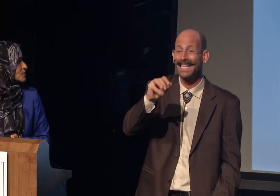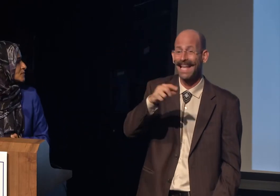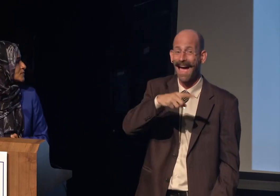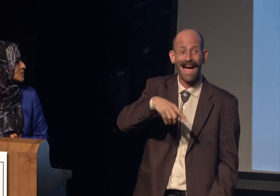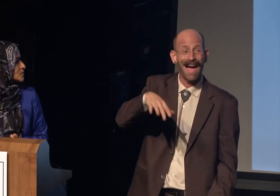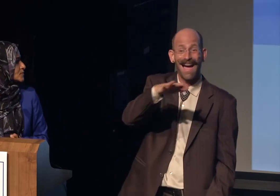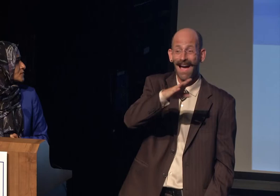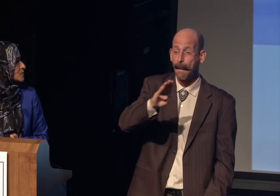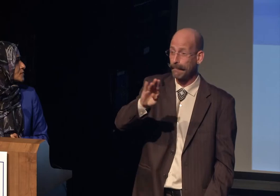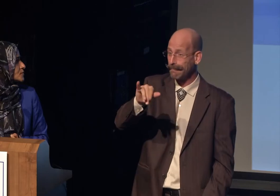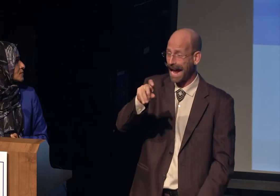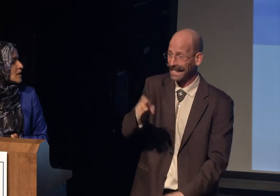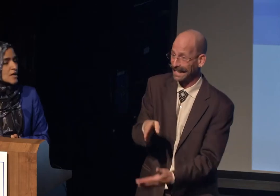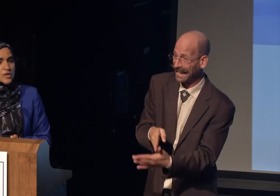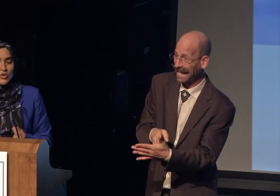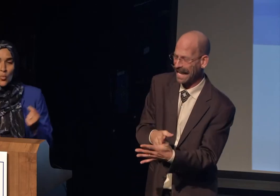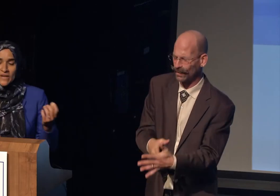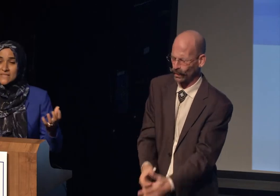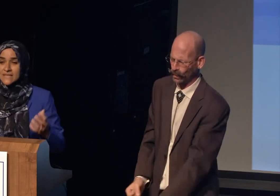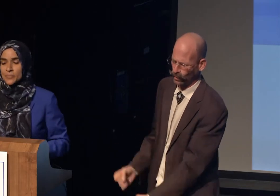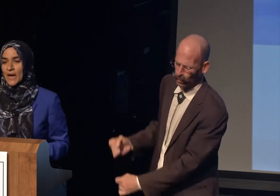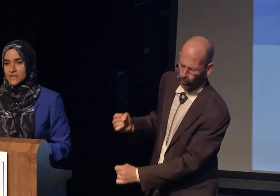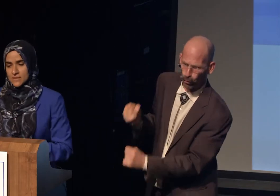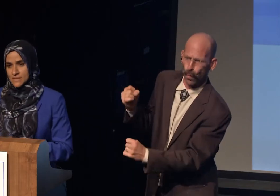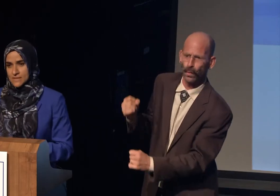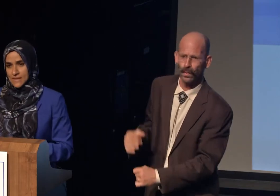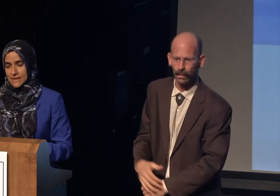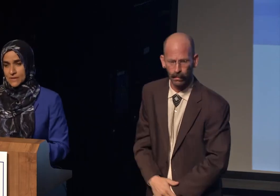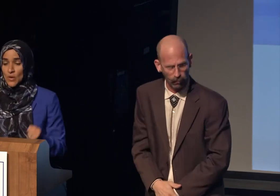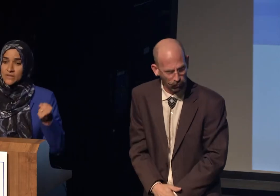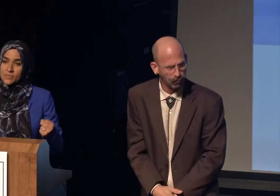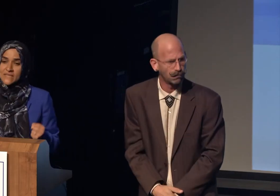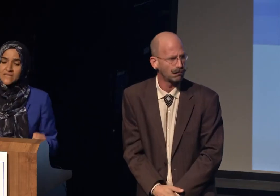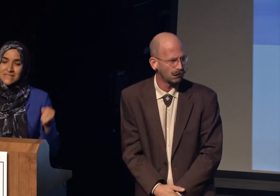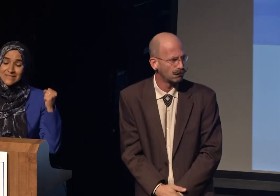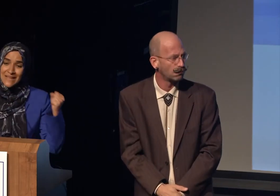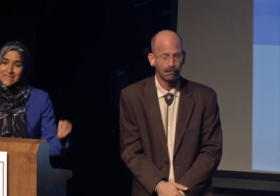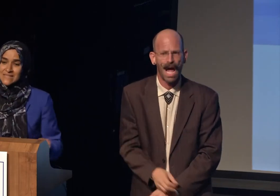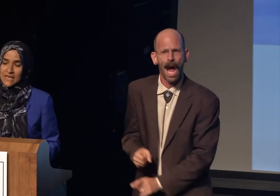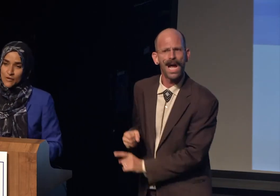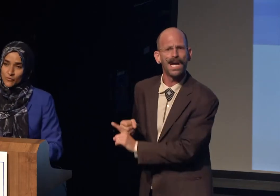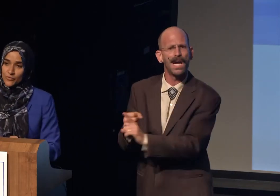So, what is the impact on society?